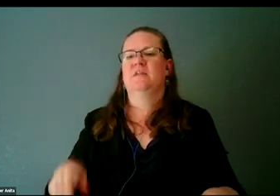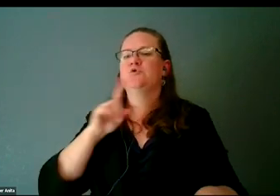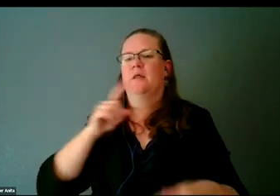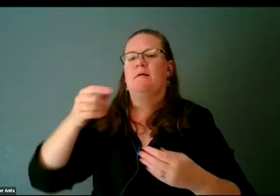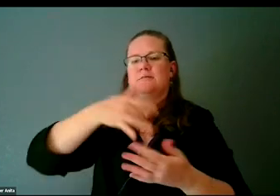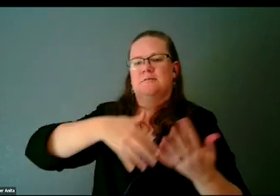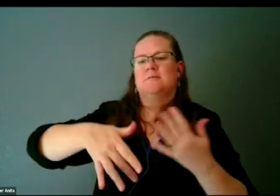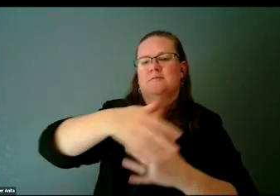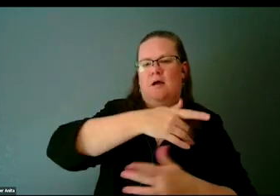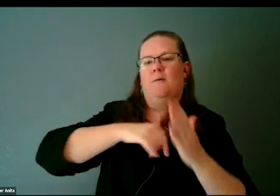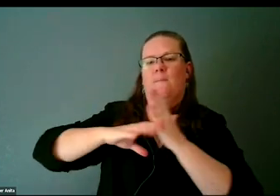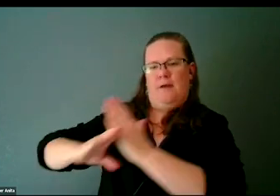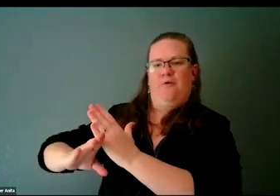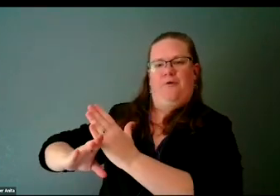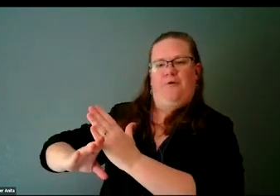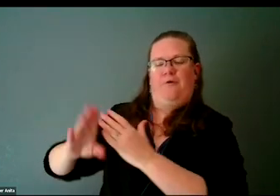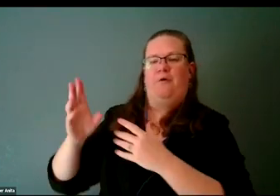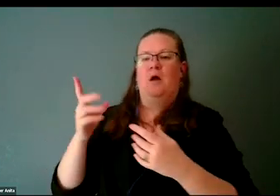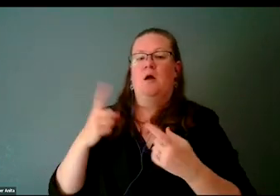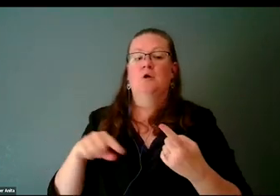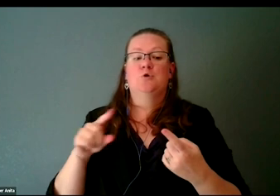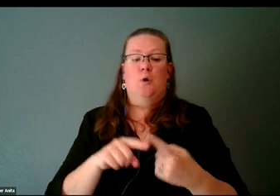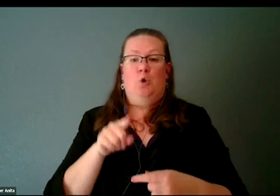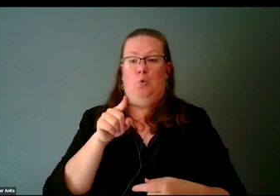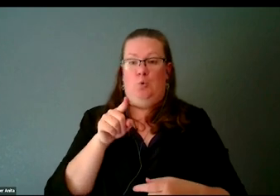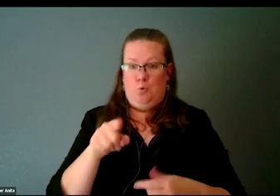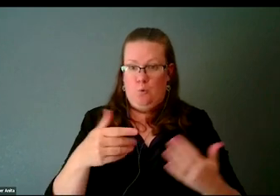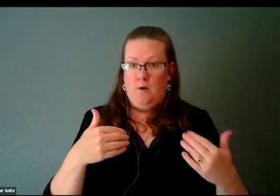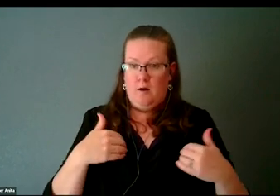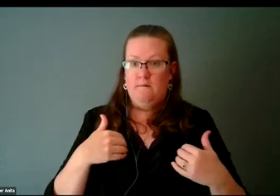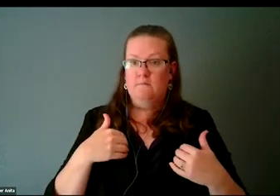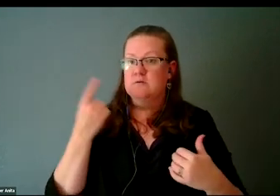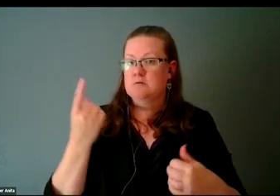It is when you have something, a condition that